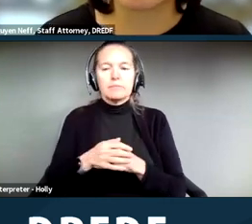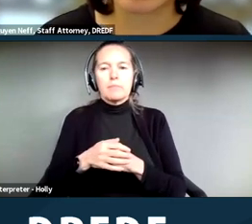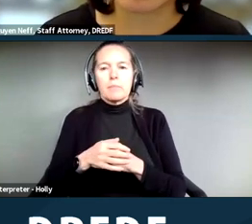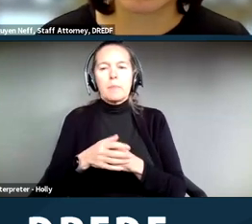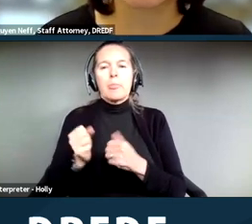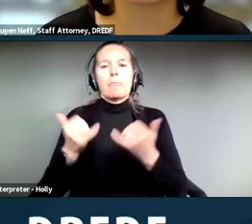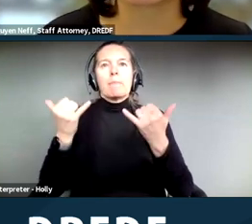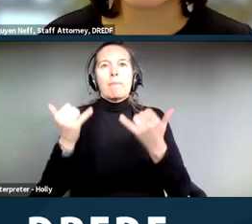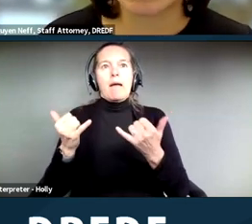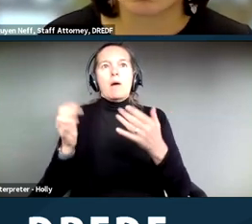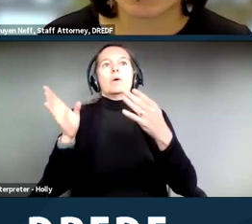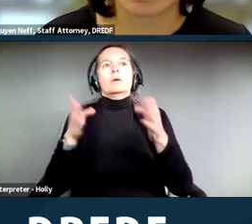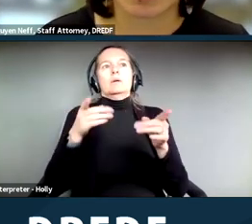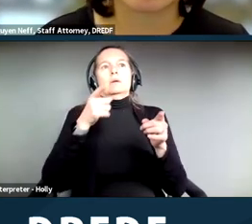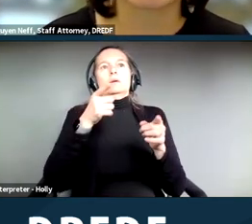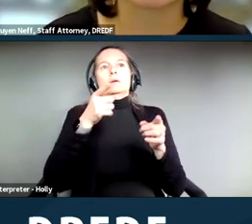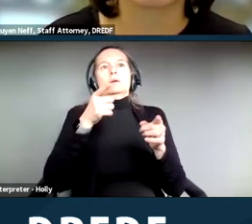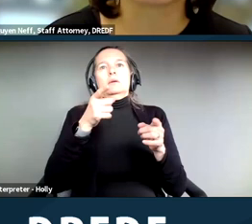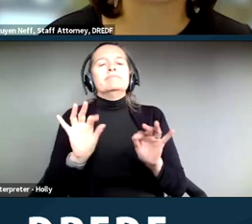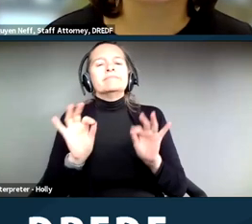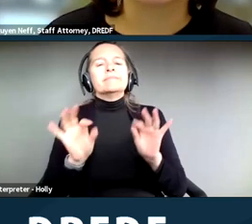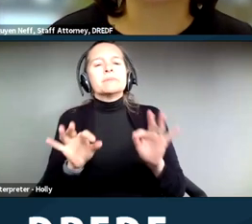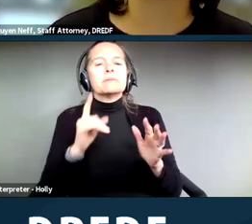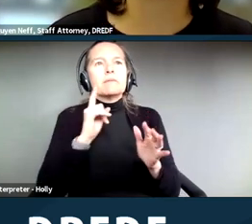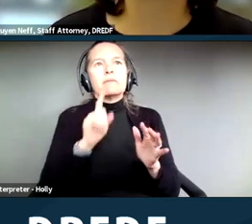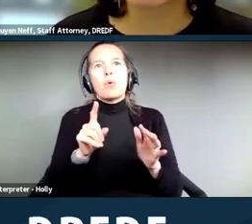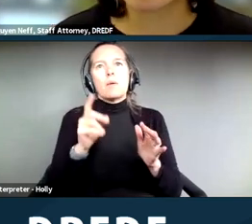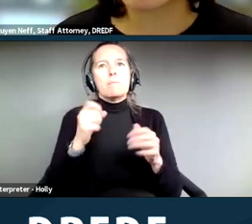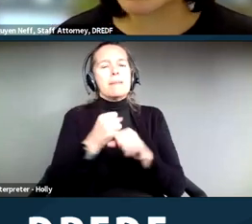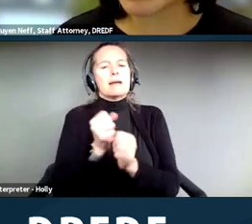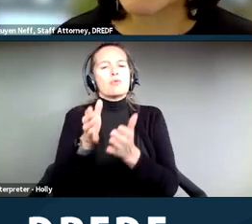specifics of requesting a reasonable accommodation, I want to include some